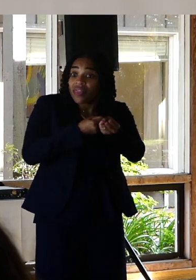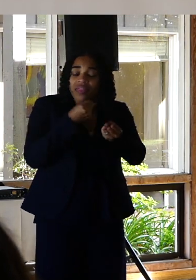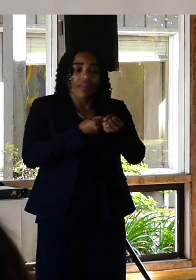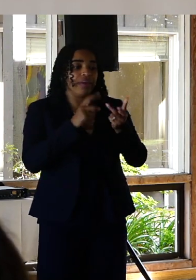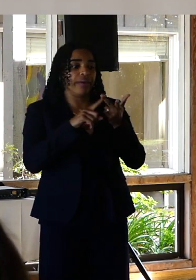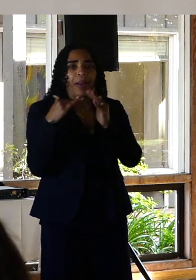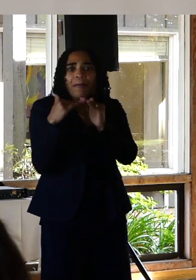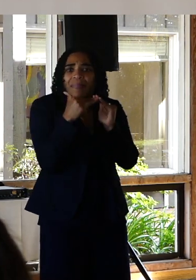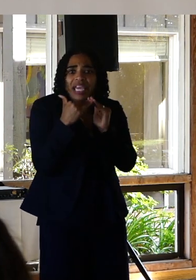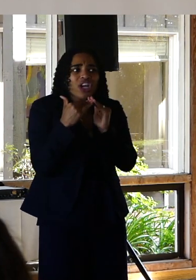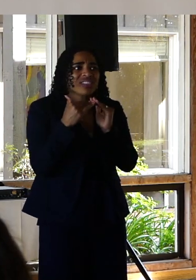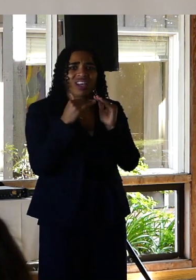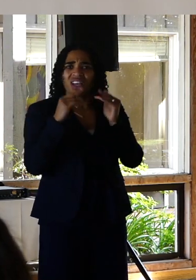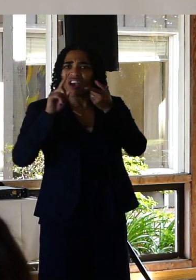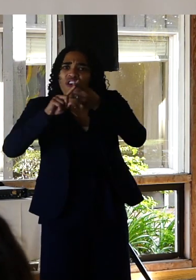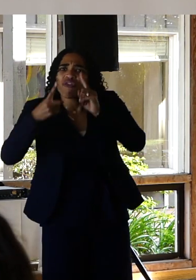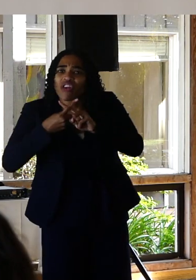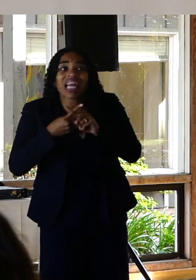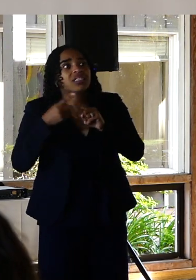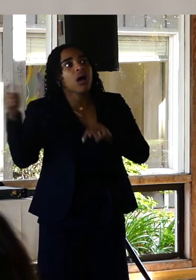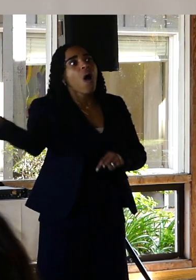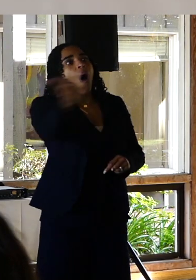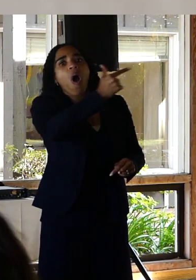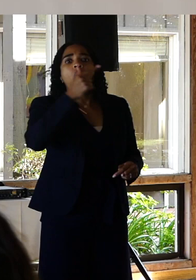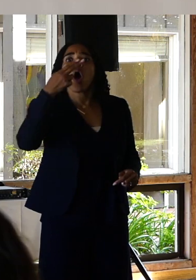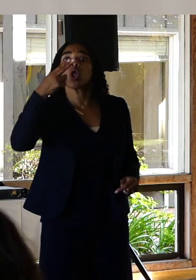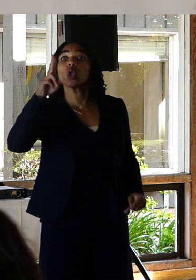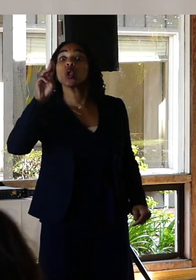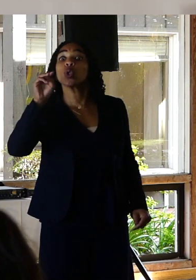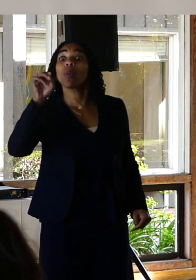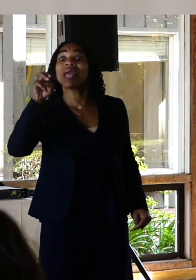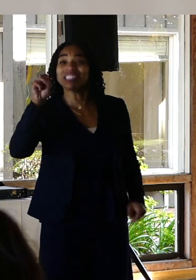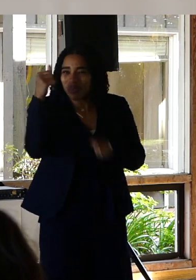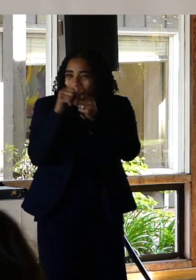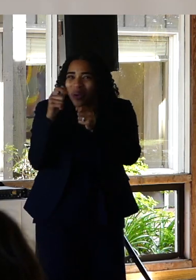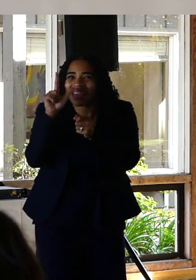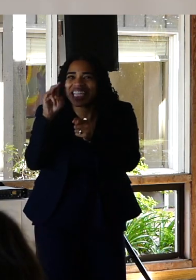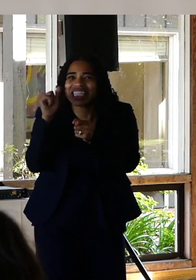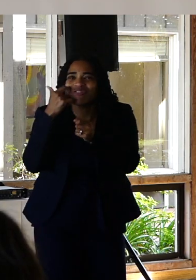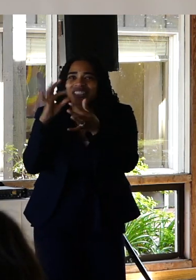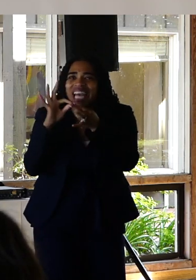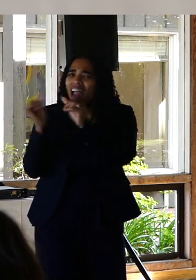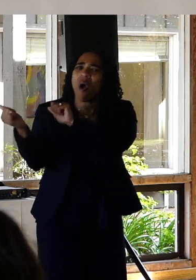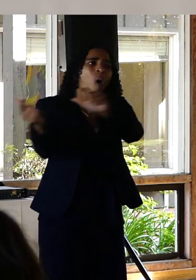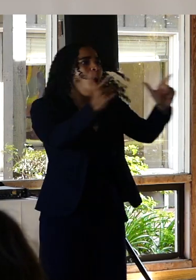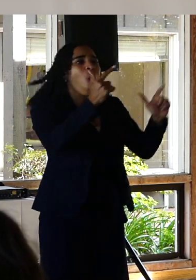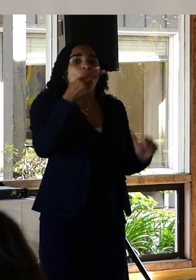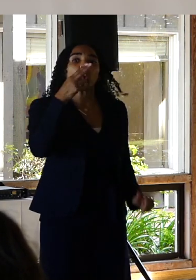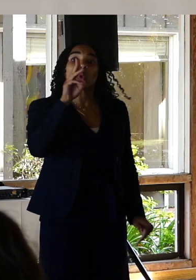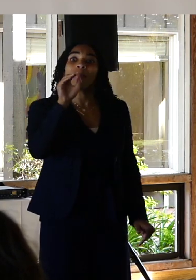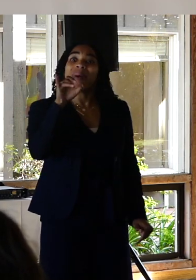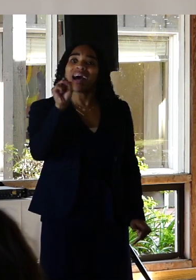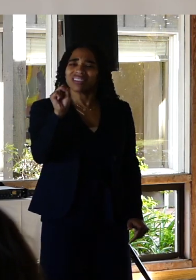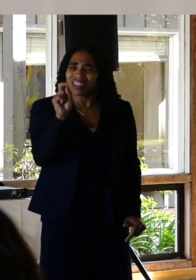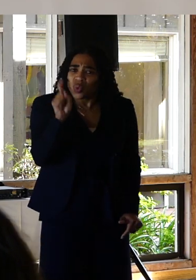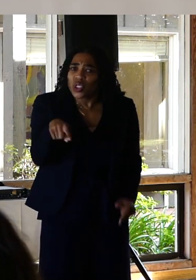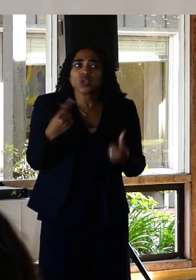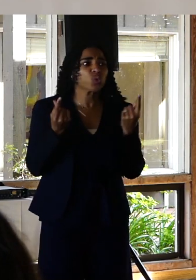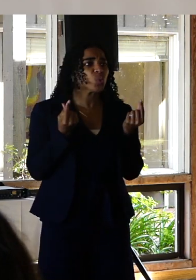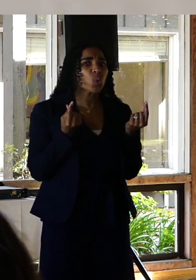as peers as friends, as humans, like Linda said earlier we need to focus